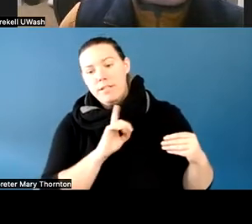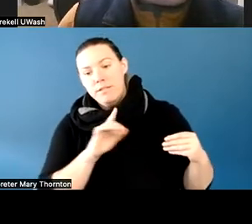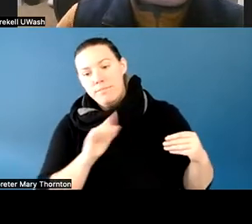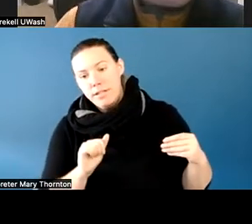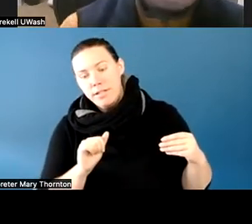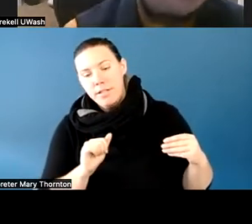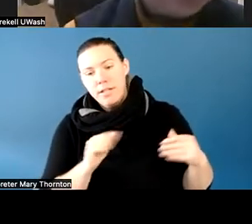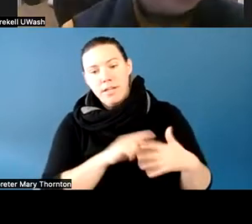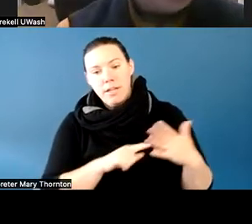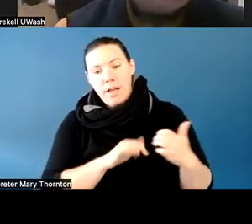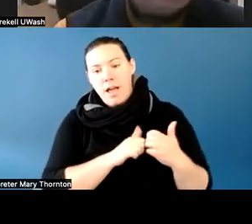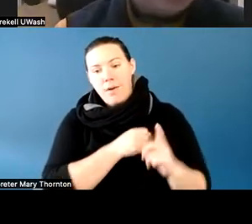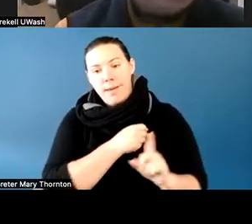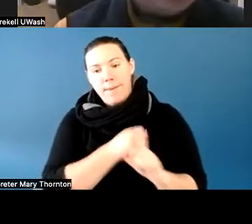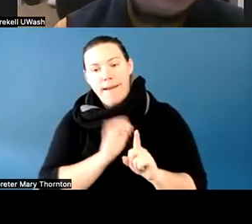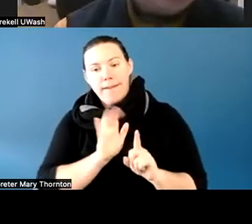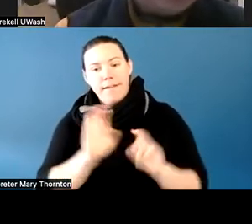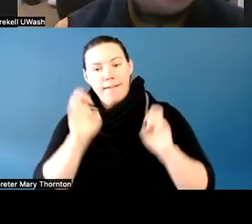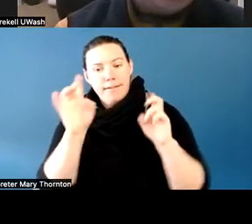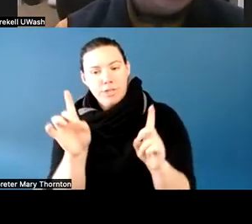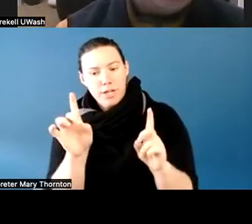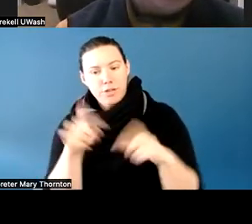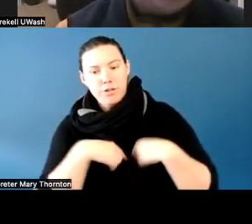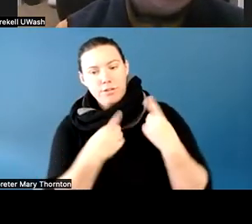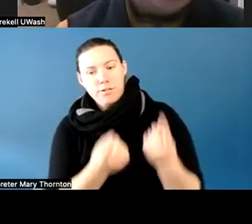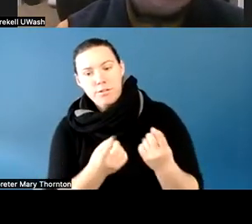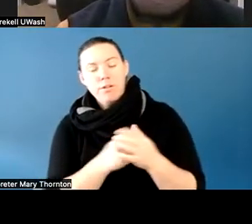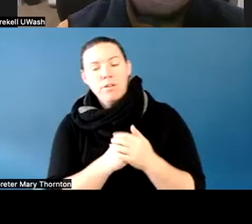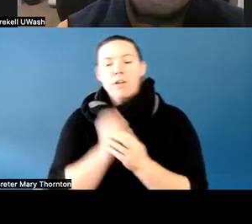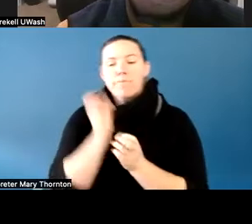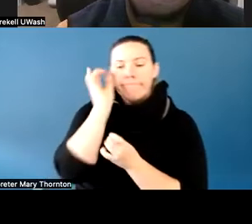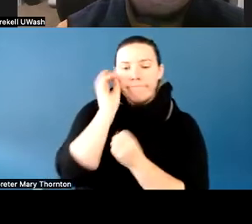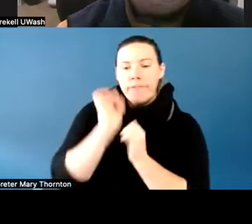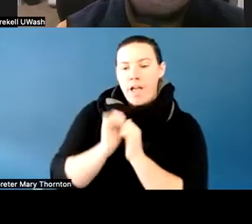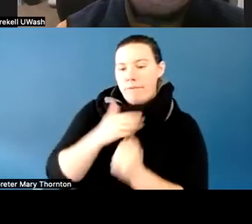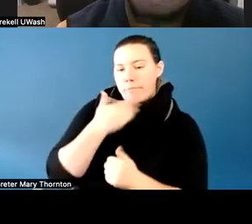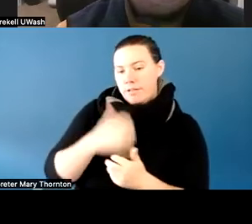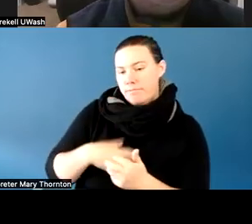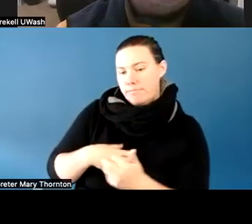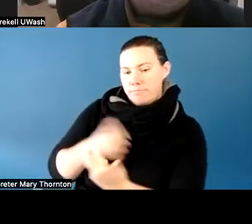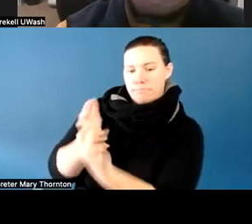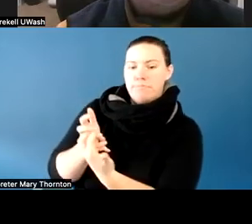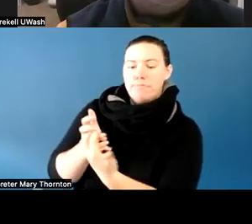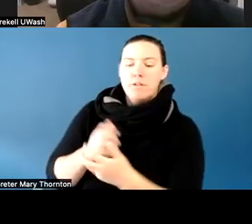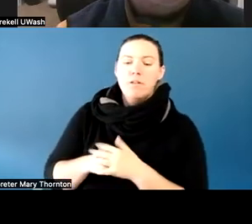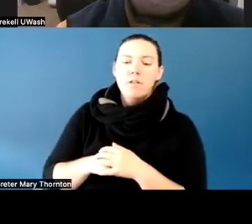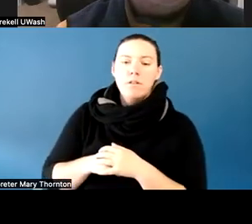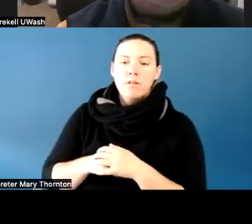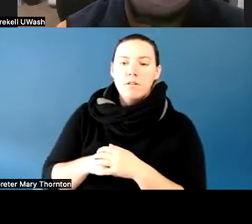and then we come up with reasonable accommodations based on that. And some institutions also require documentation from a third party.